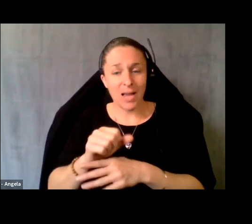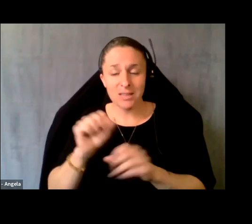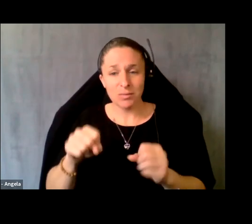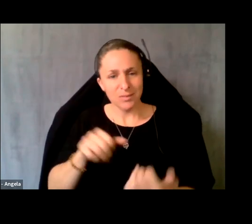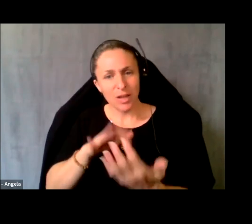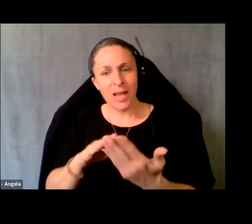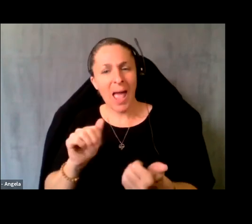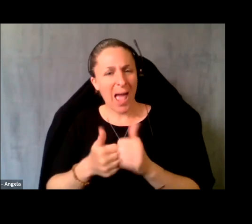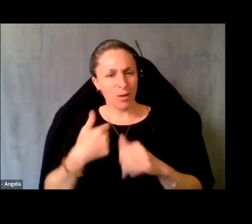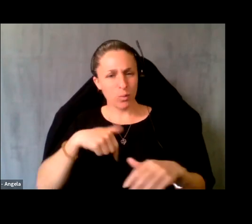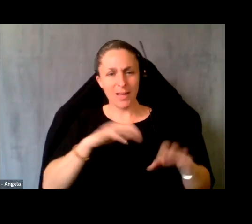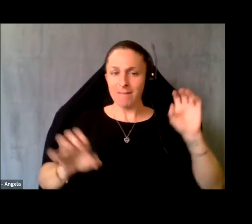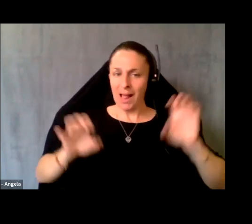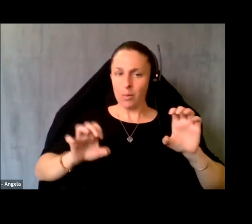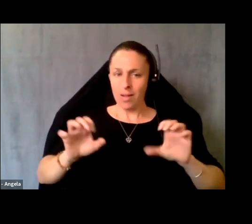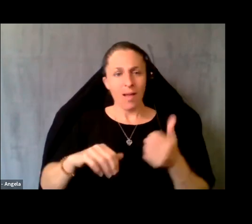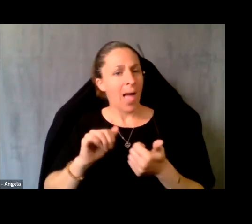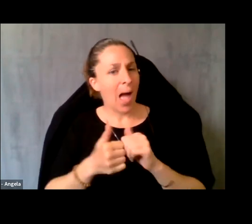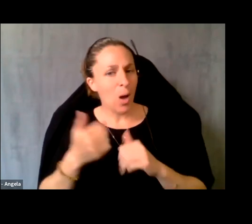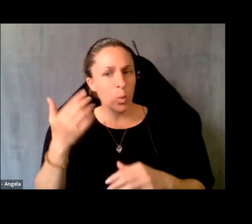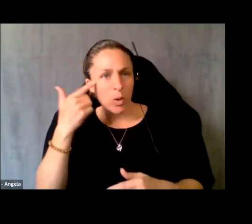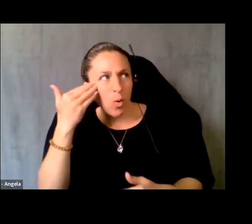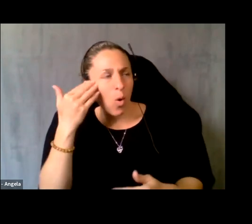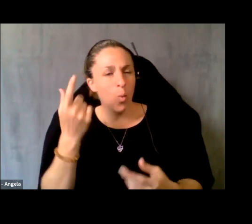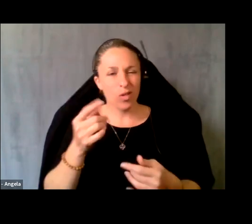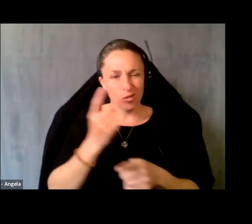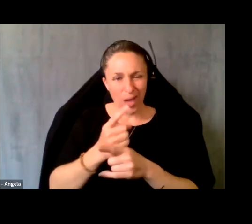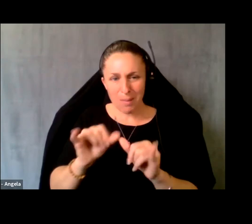How do we evaluate those things? How do we know where the right measures are to know that we